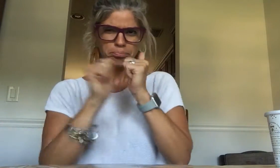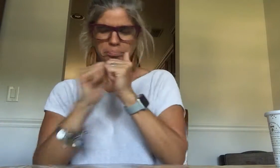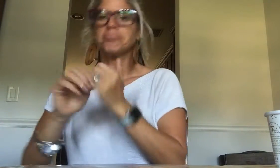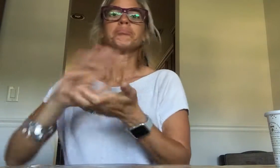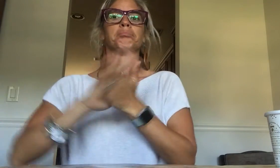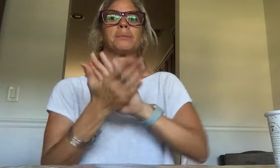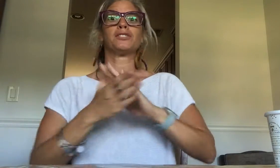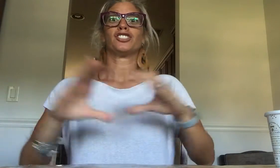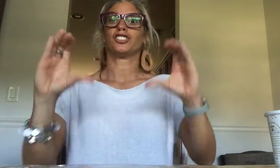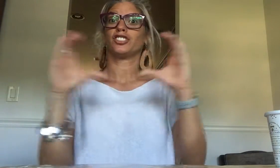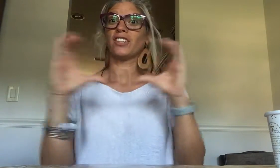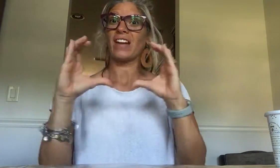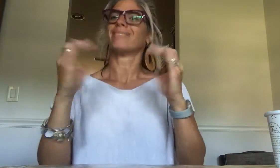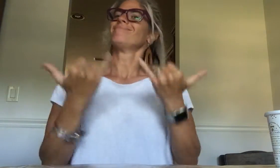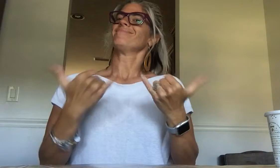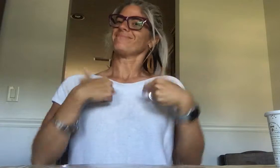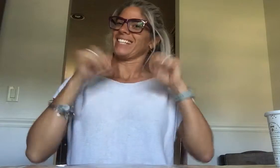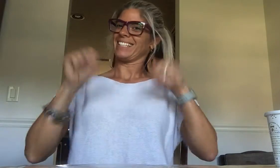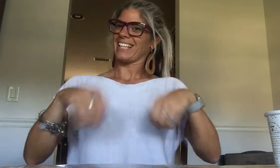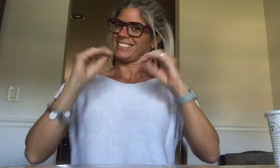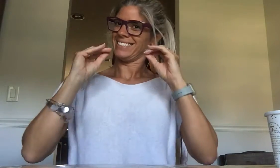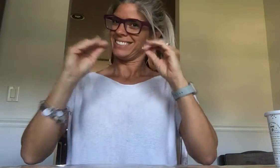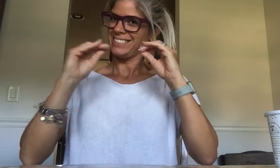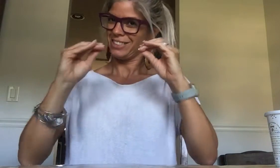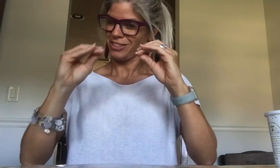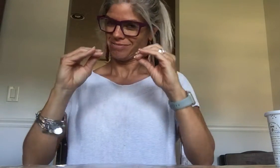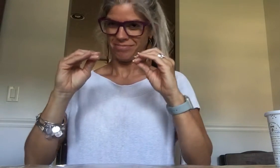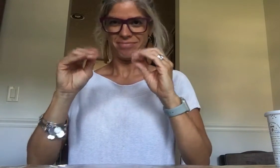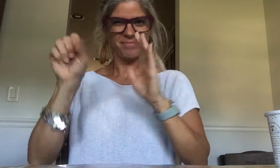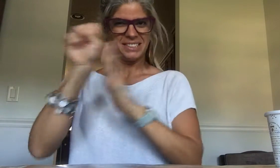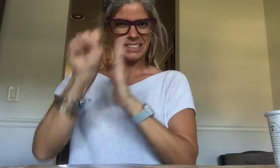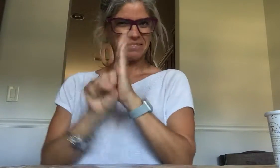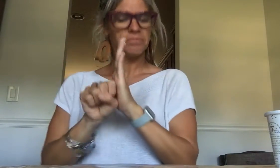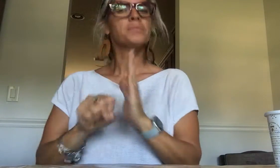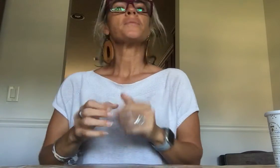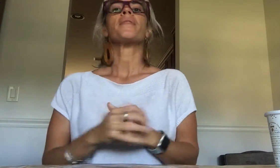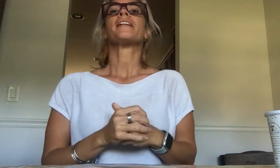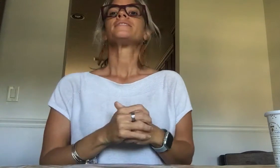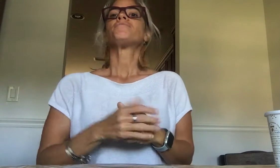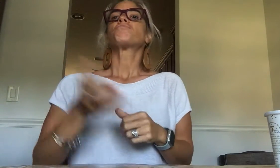became certified, and then I could officially teach under the state